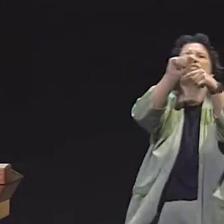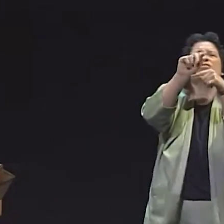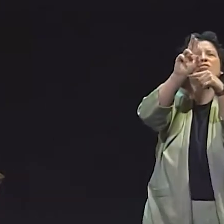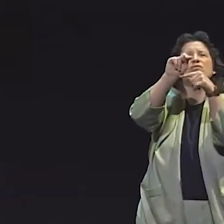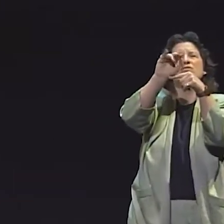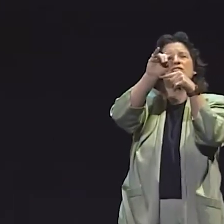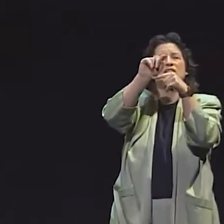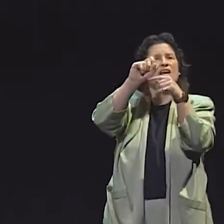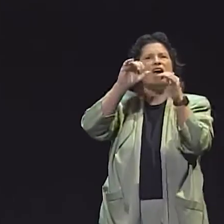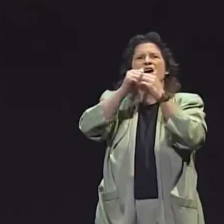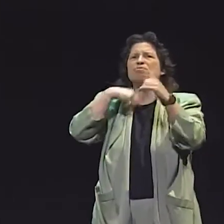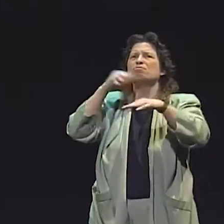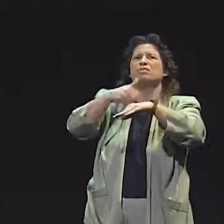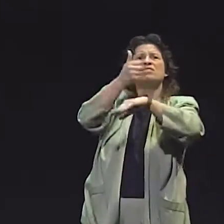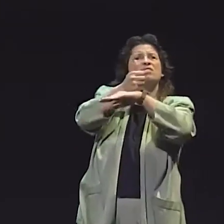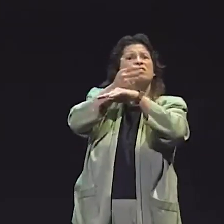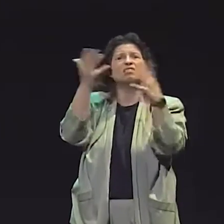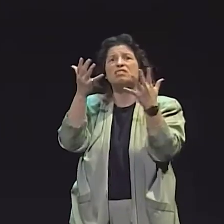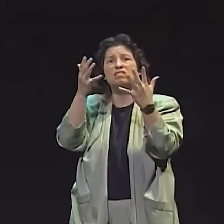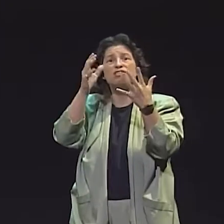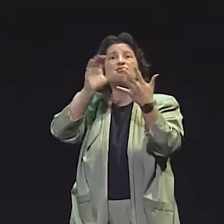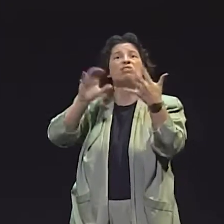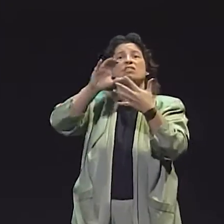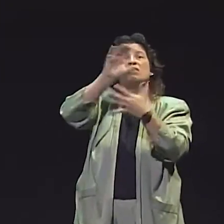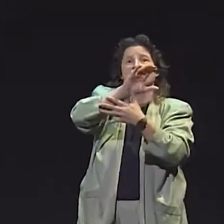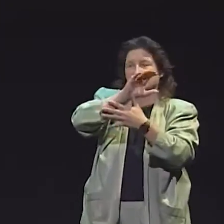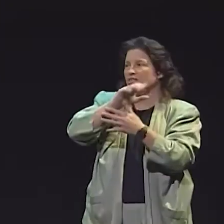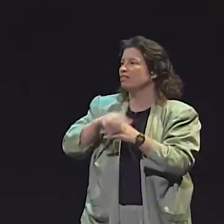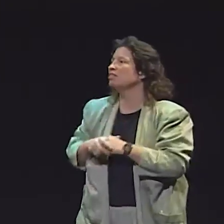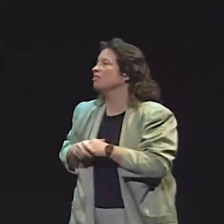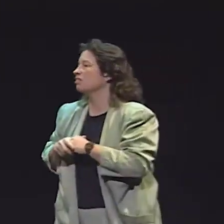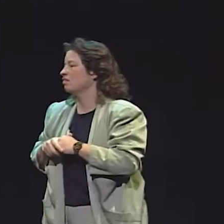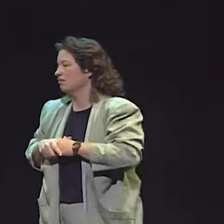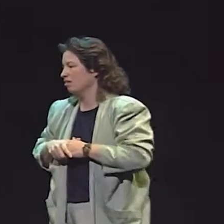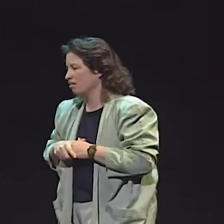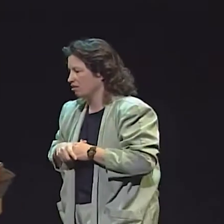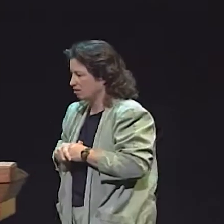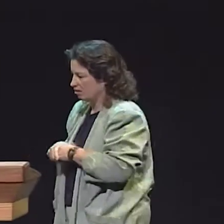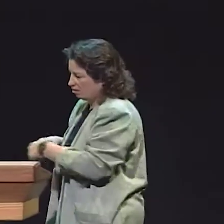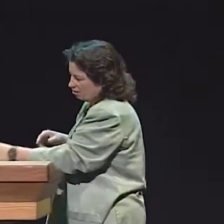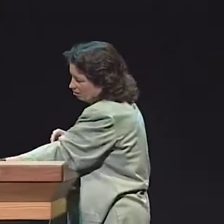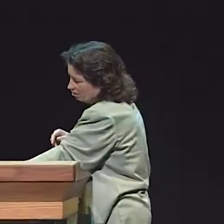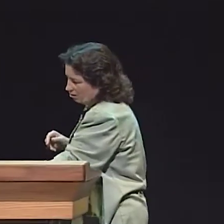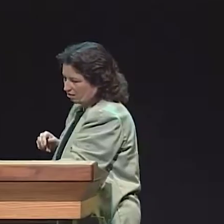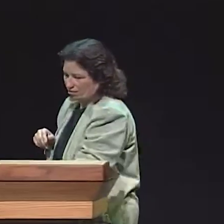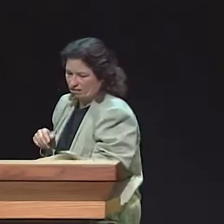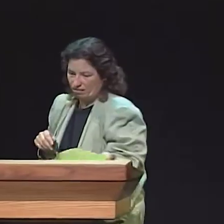PEOPLE LOOK AT SENTENCES, BUT WE'RE NOT REALLY SURE EXACTLY WHAT THE SENTENCE STRUCTURE IS OF ASL.